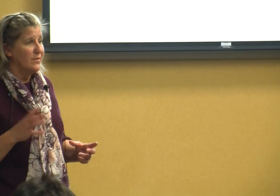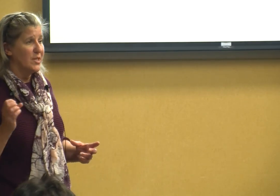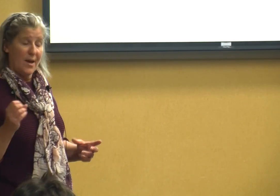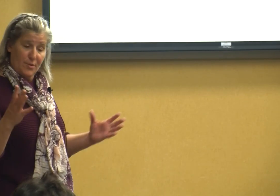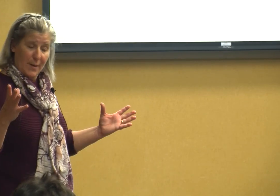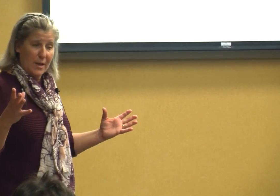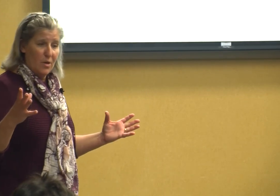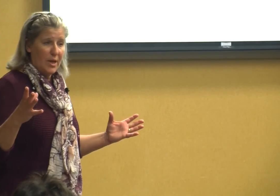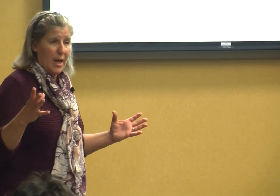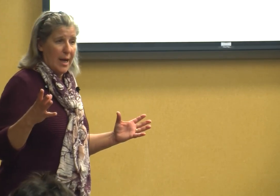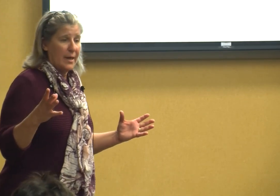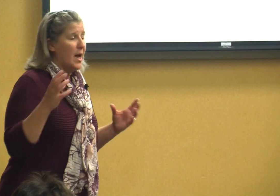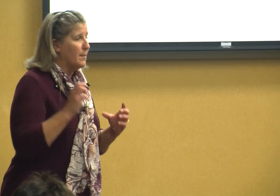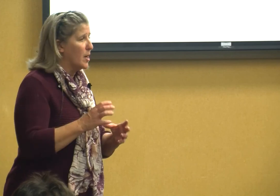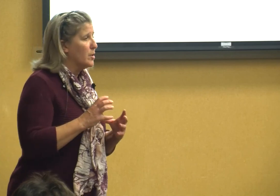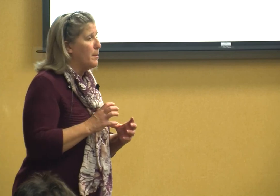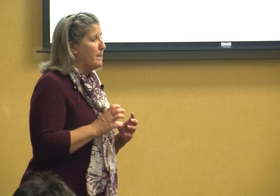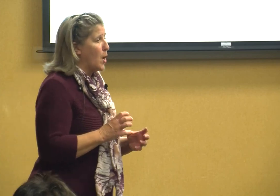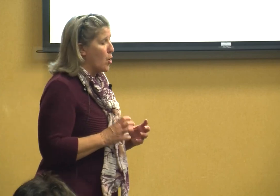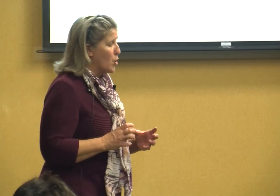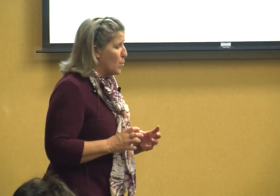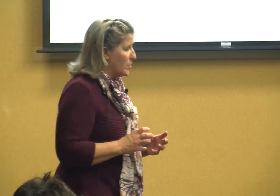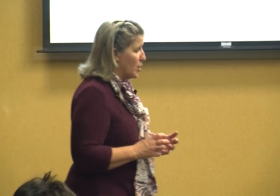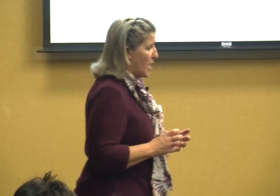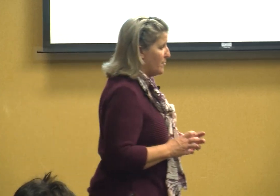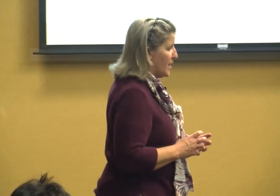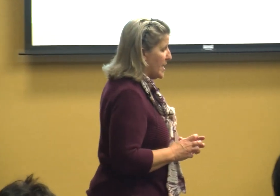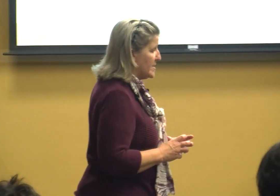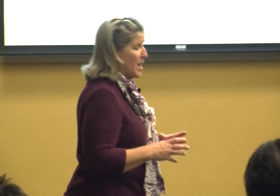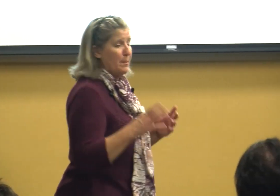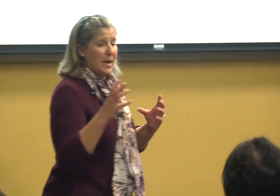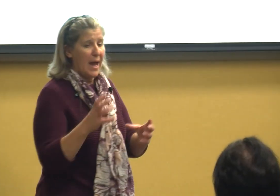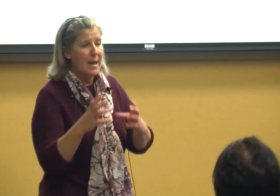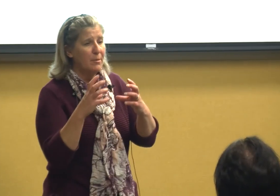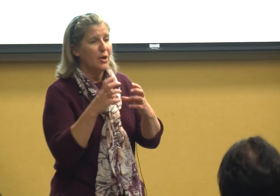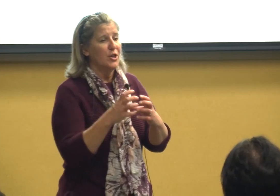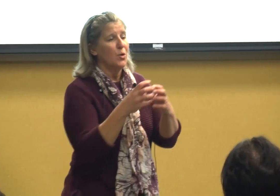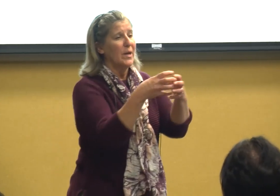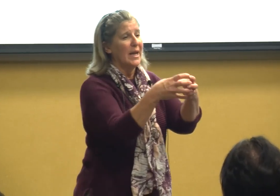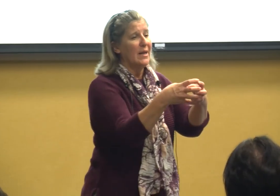stuff depending on the kid I'm not gonna bombard her with a lot of things but I am gonna do it in